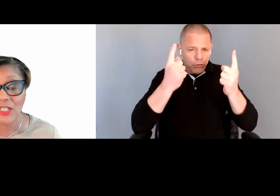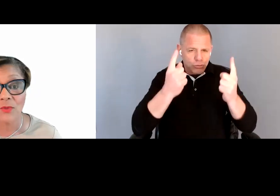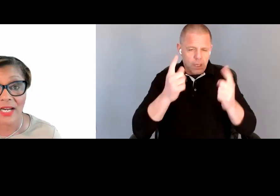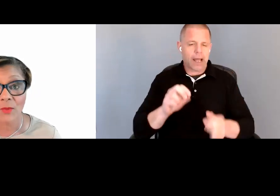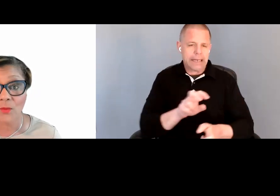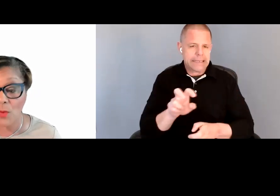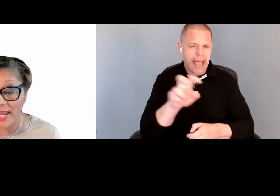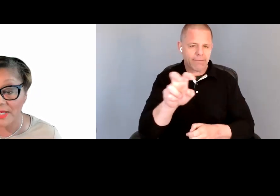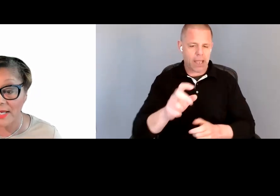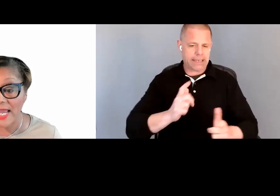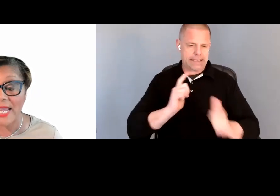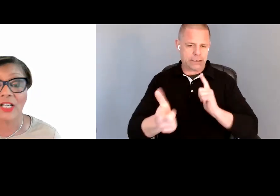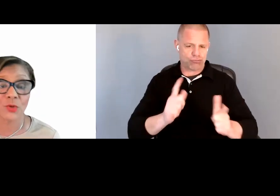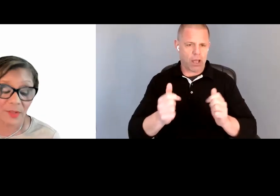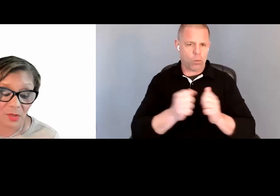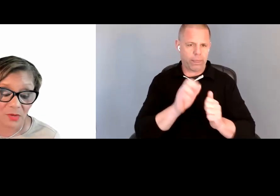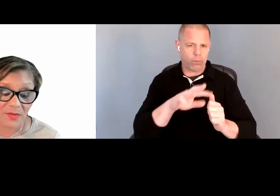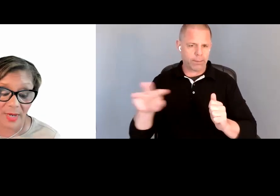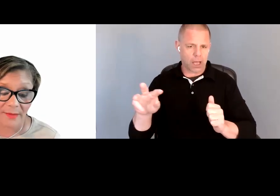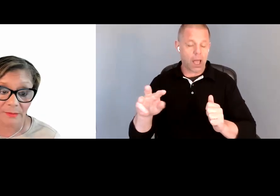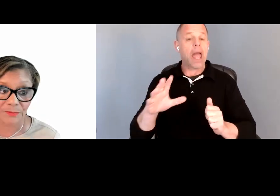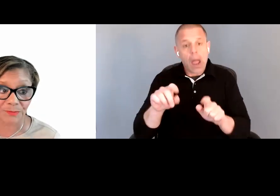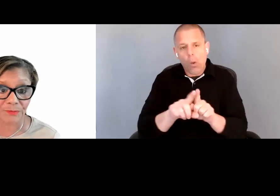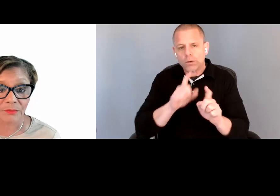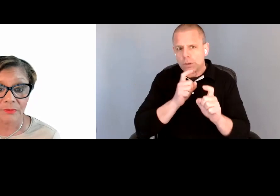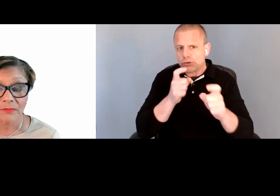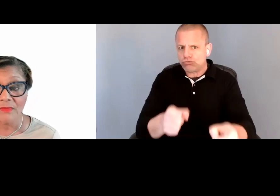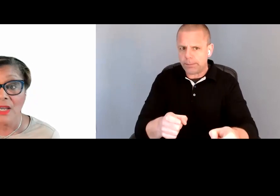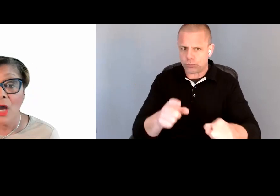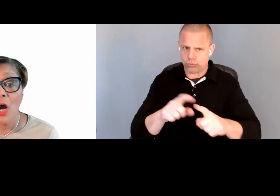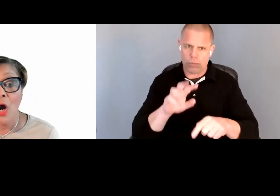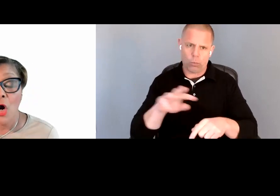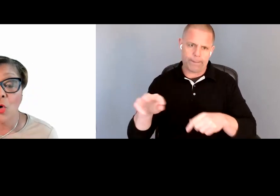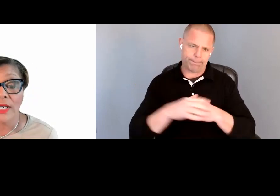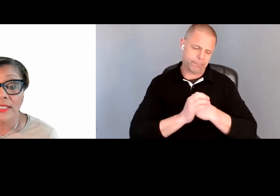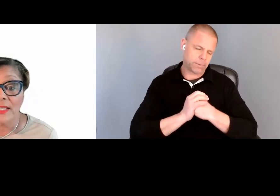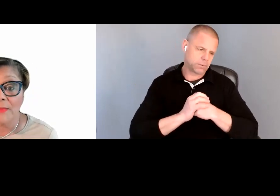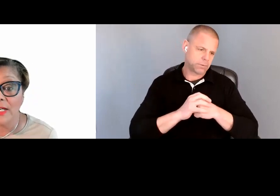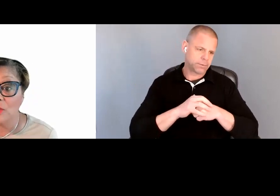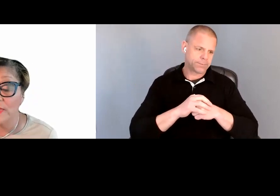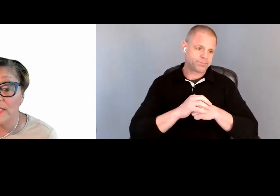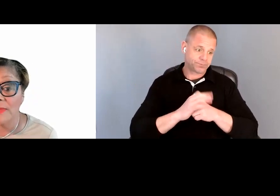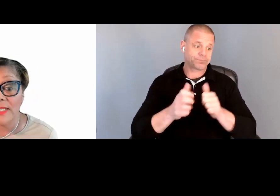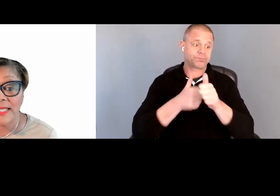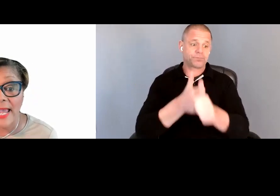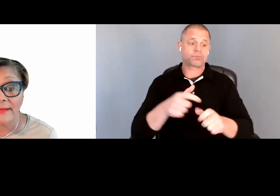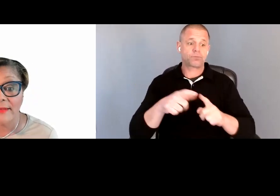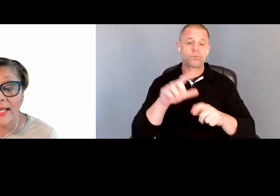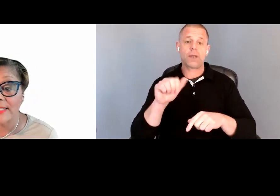interact with the Web and contribute to the Web. According to the Americans with Disabilities Act,